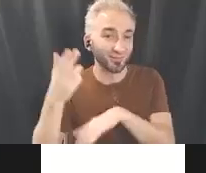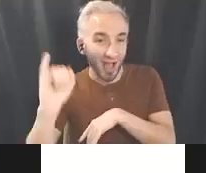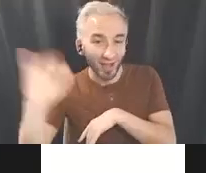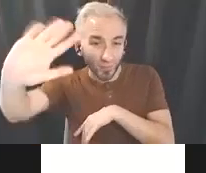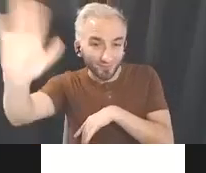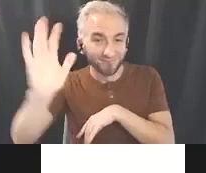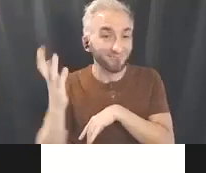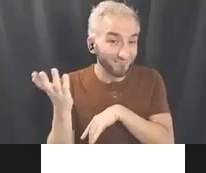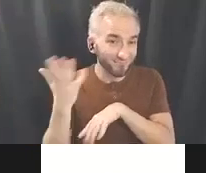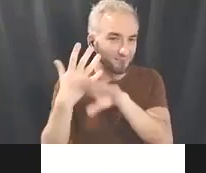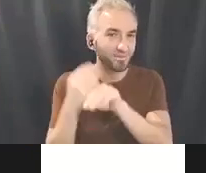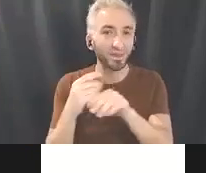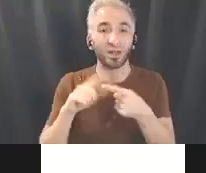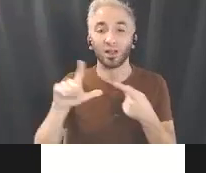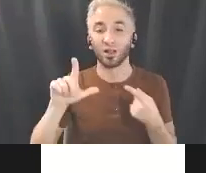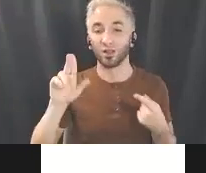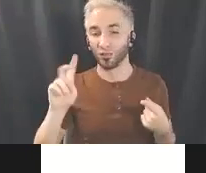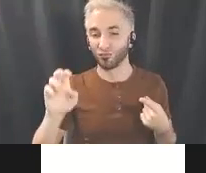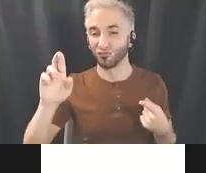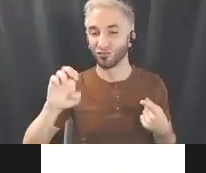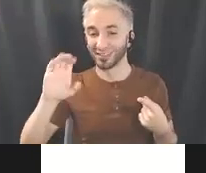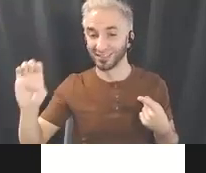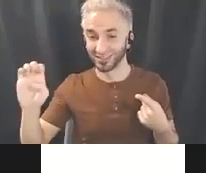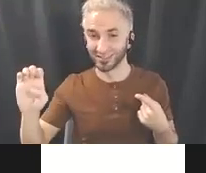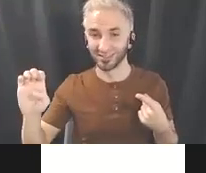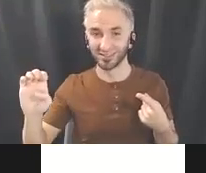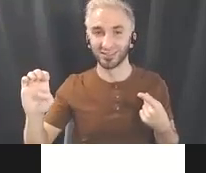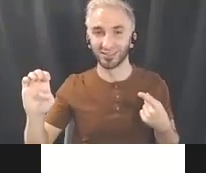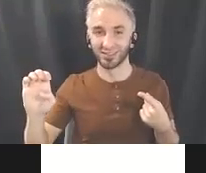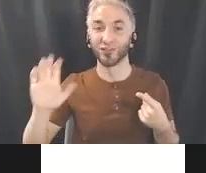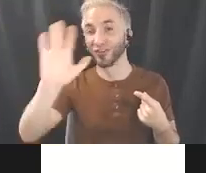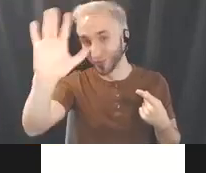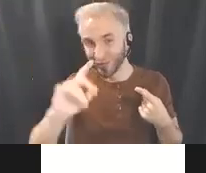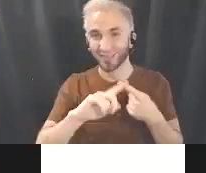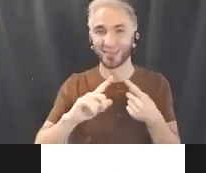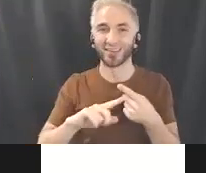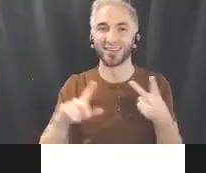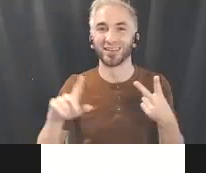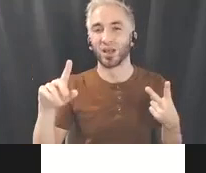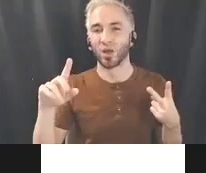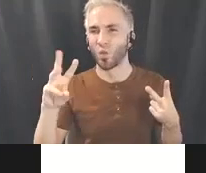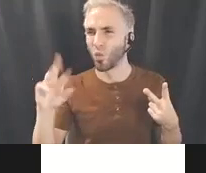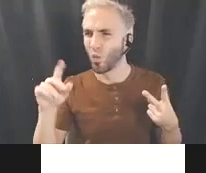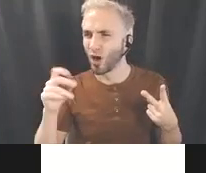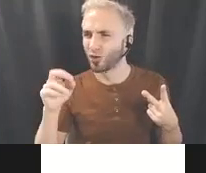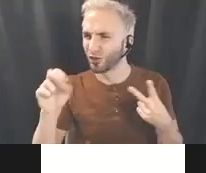We have Luke Reese, maybe Luke will wave. Katie Ready-Walters who I don't think she's here today.